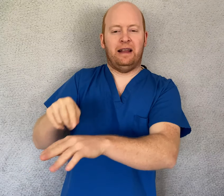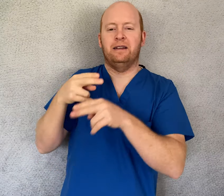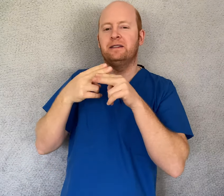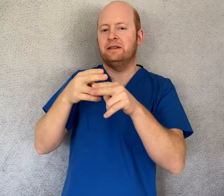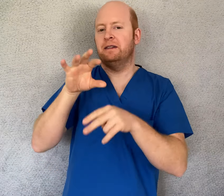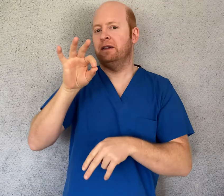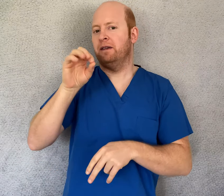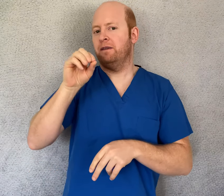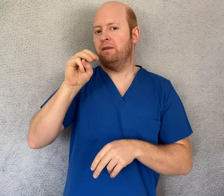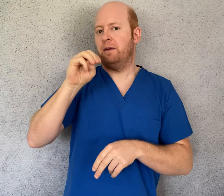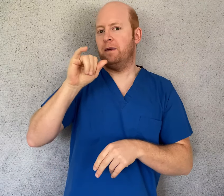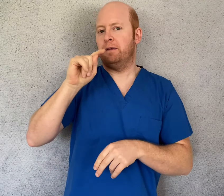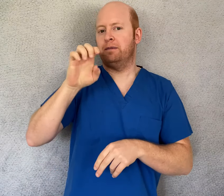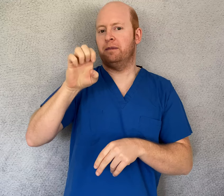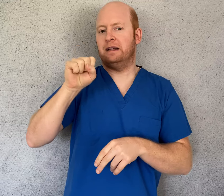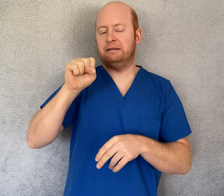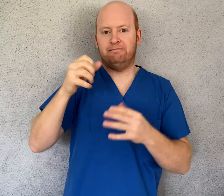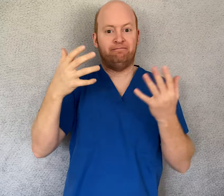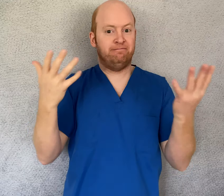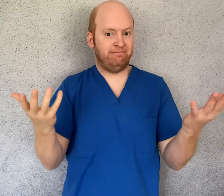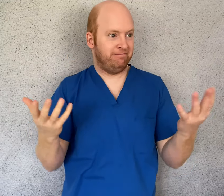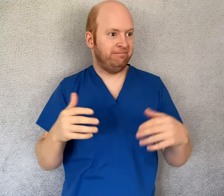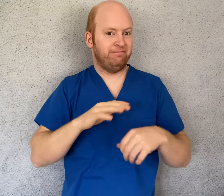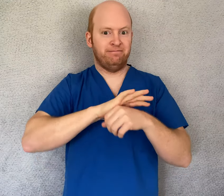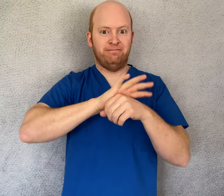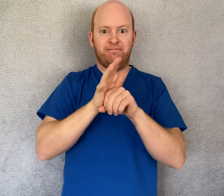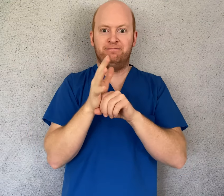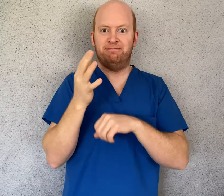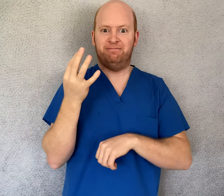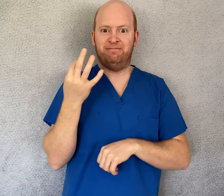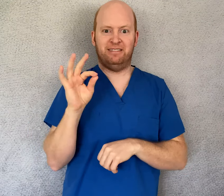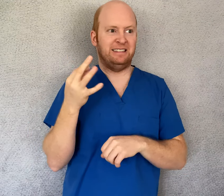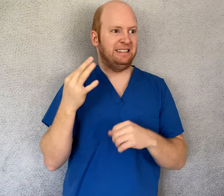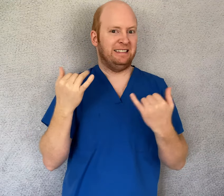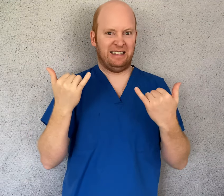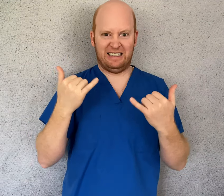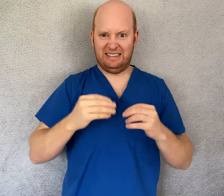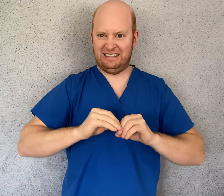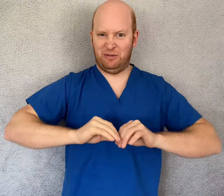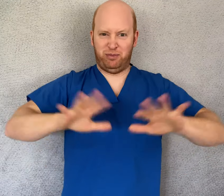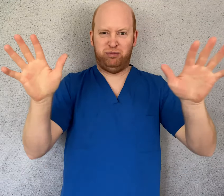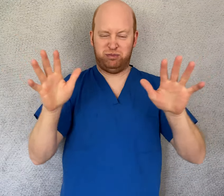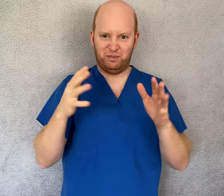these surfaces or objects are called fomites. So, now with COVID-19 running rampant,